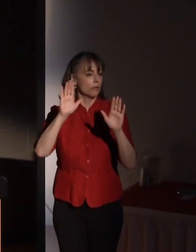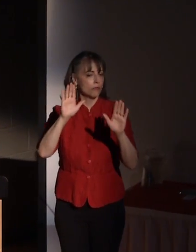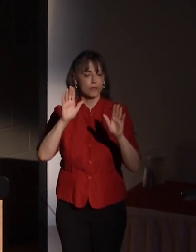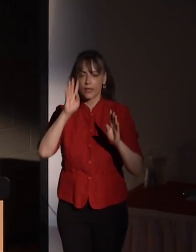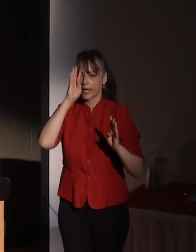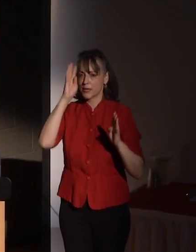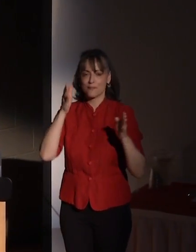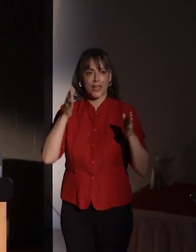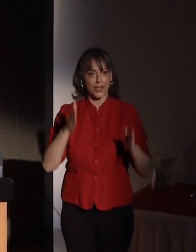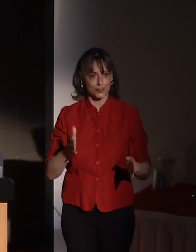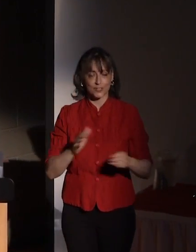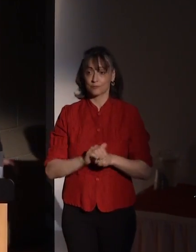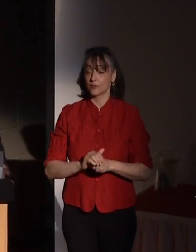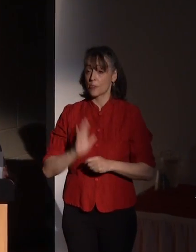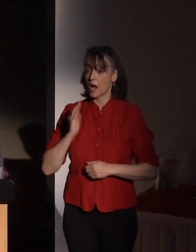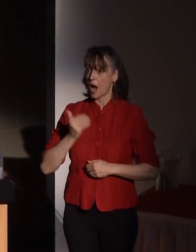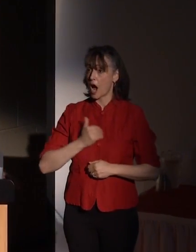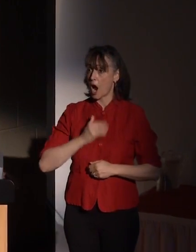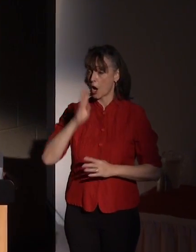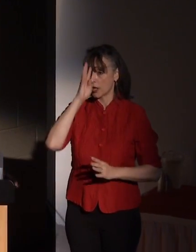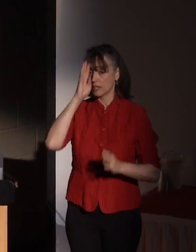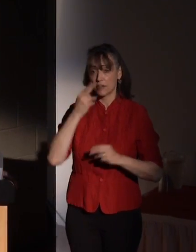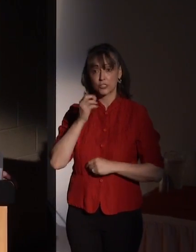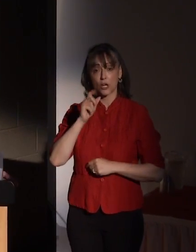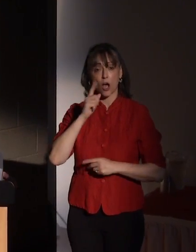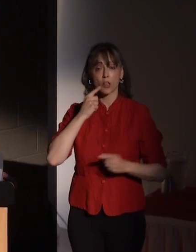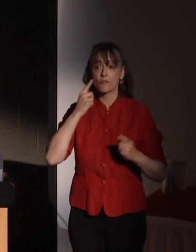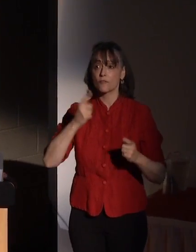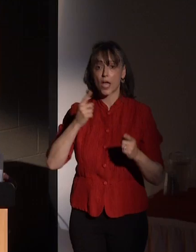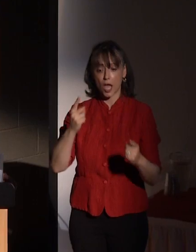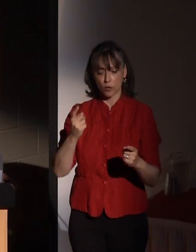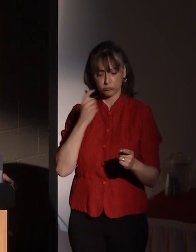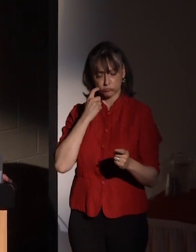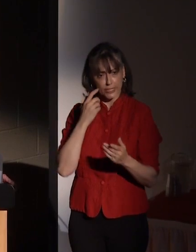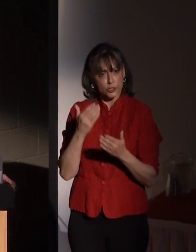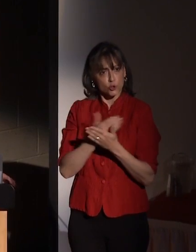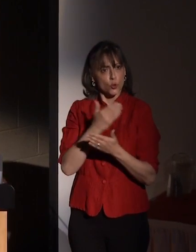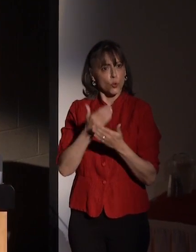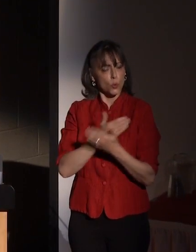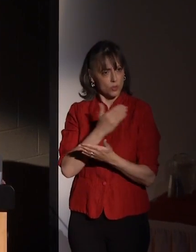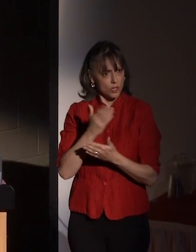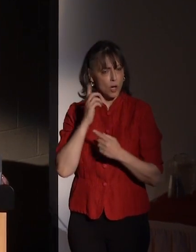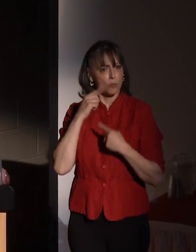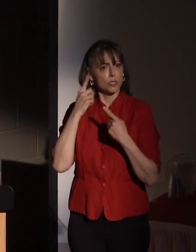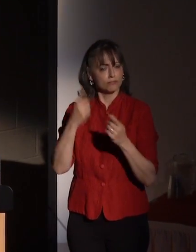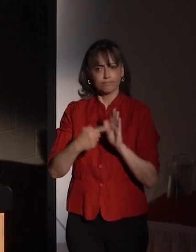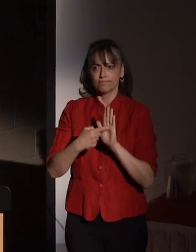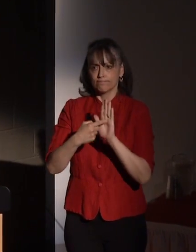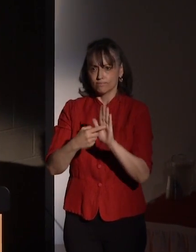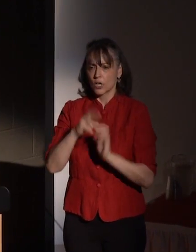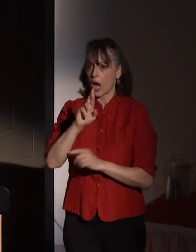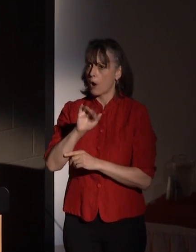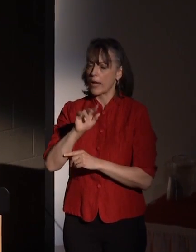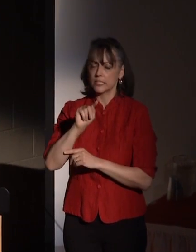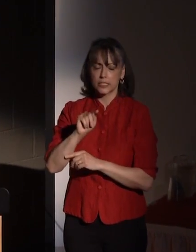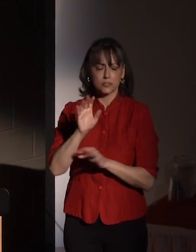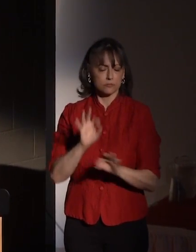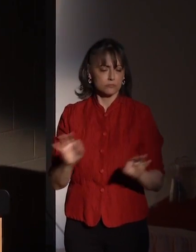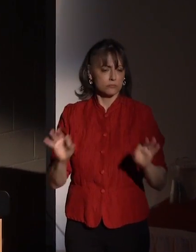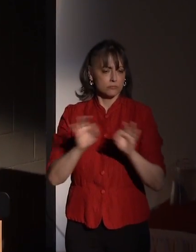The Innovation Hall of Fame is still fairly new, but already it has demonstrated RIT's substantial connections to